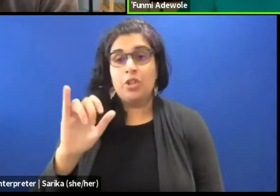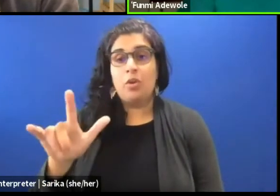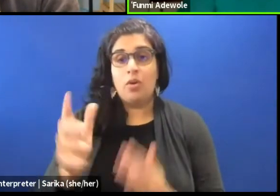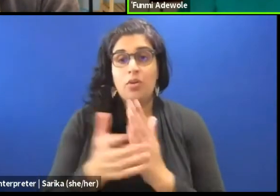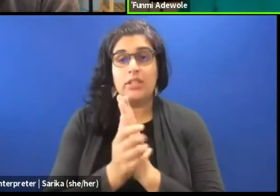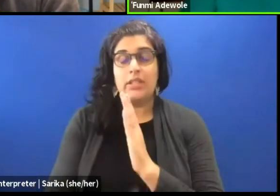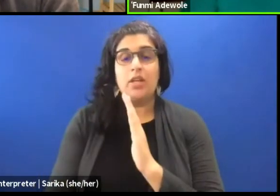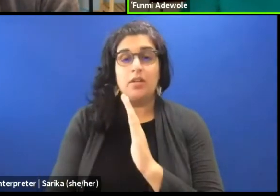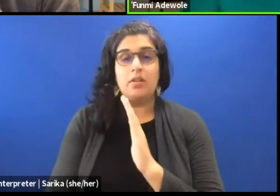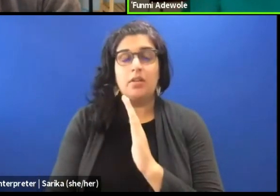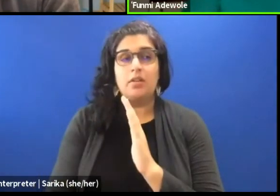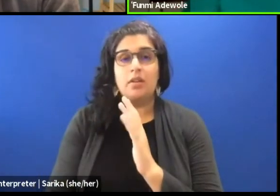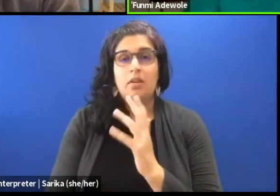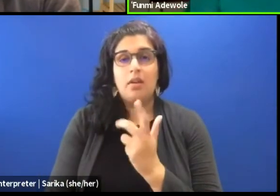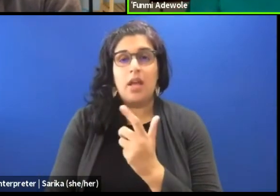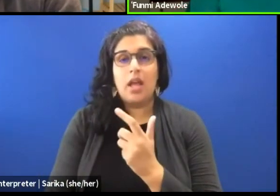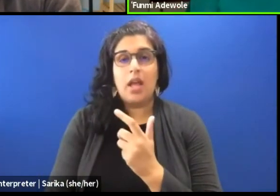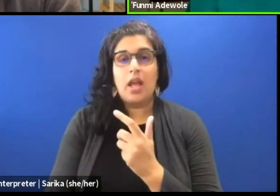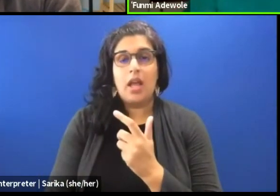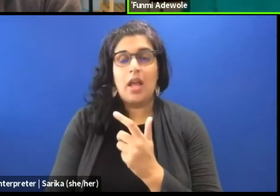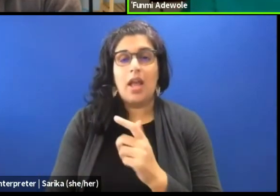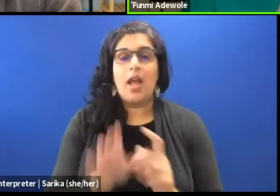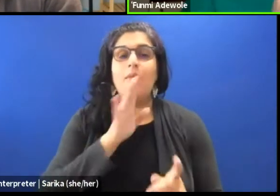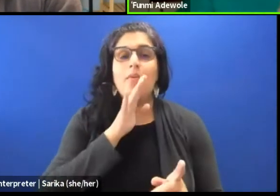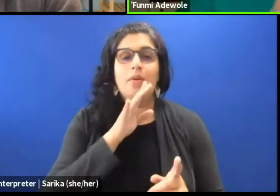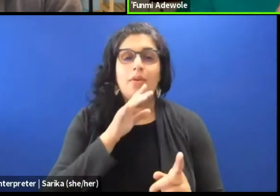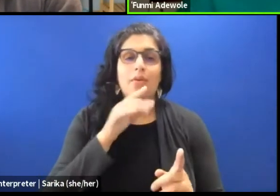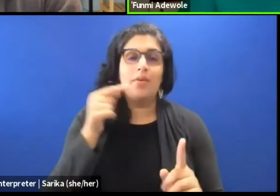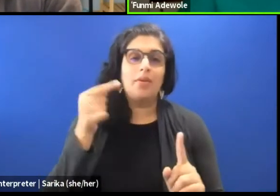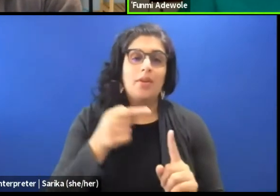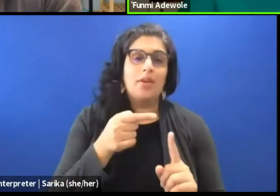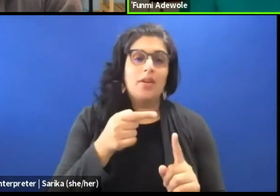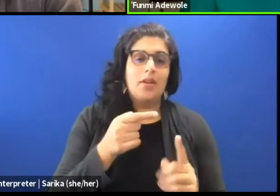I will be referring to the skills of a dramaturge.